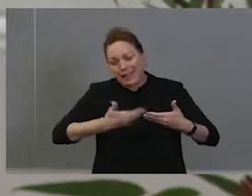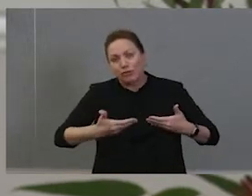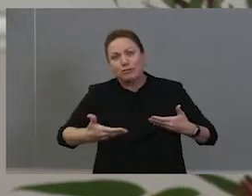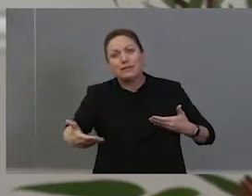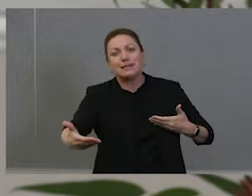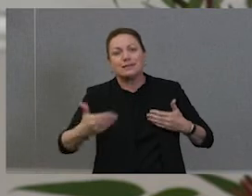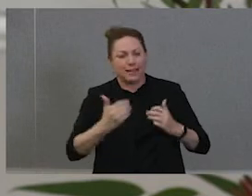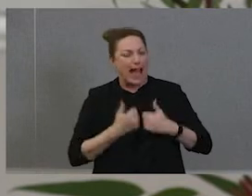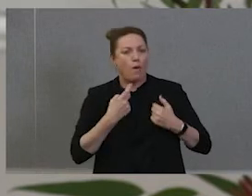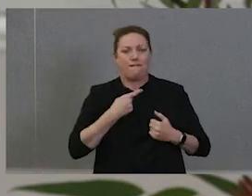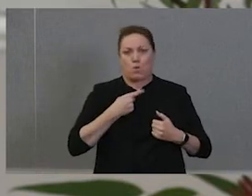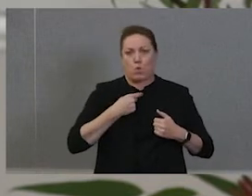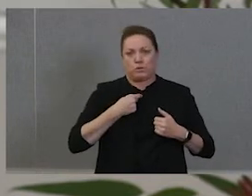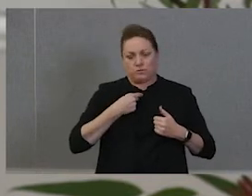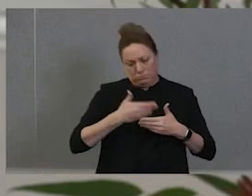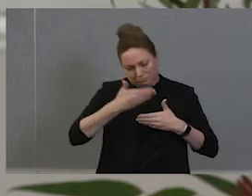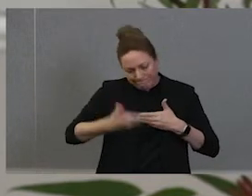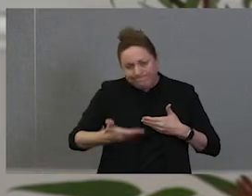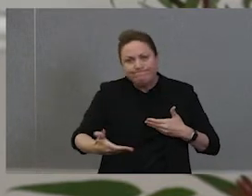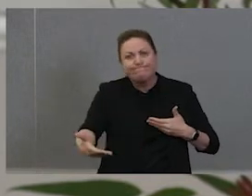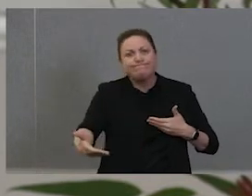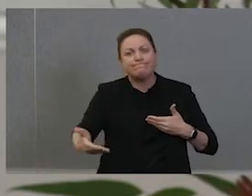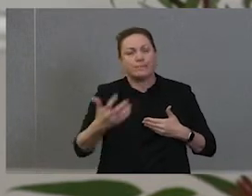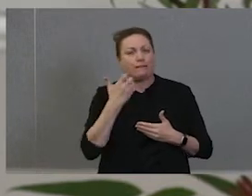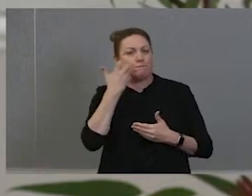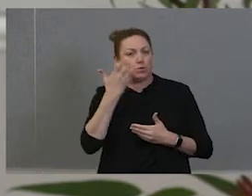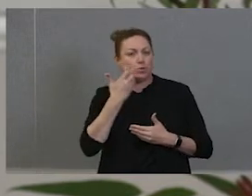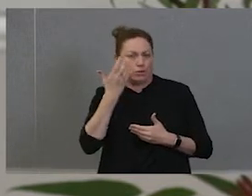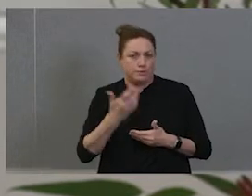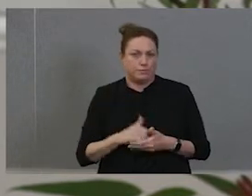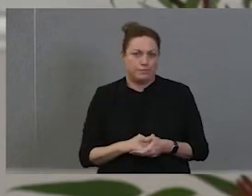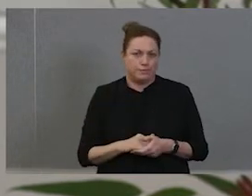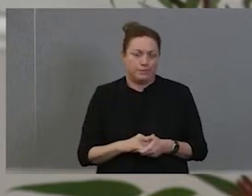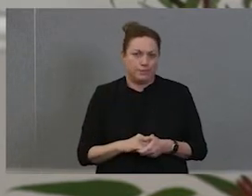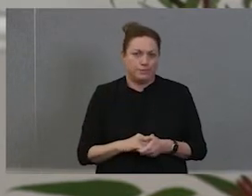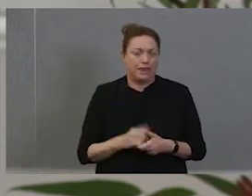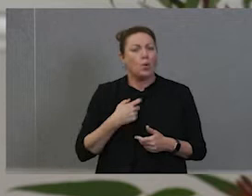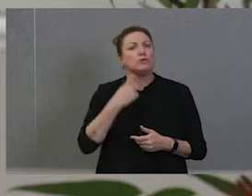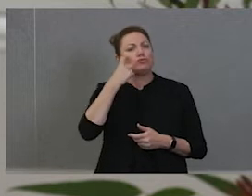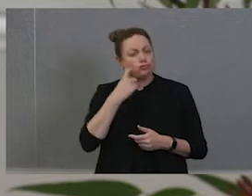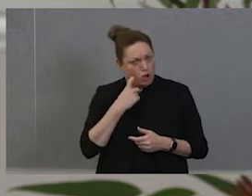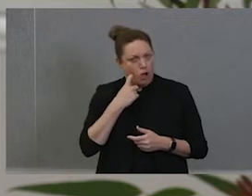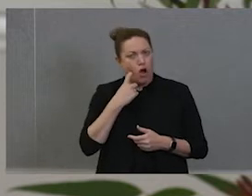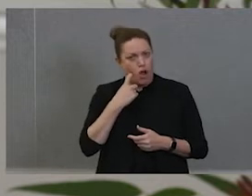to the next Generation. So let's try doing that in being noisy again